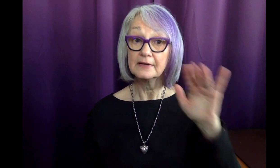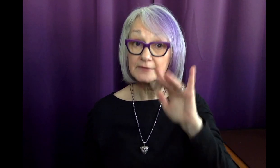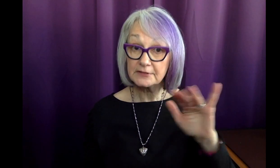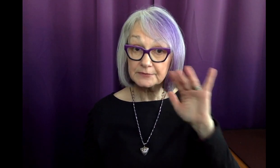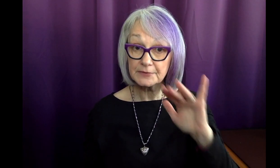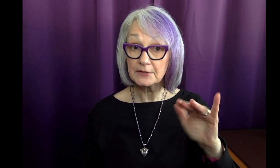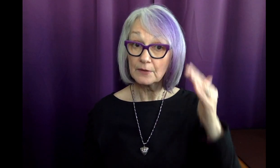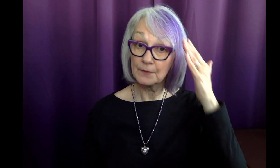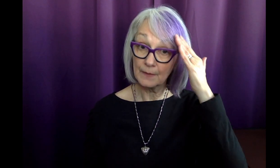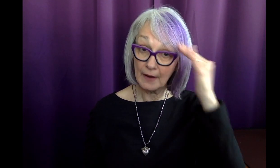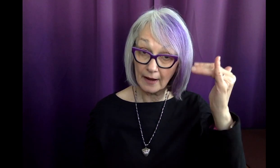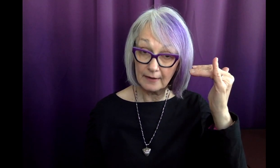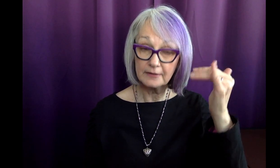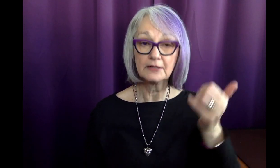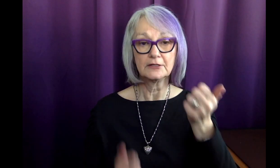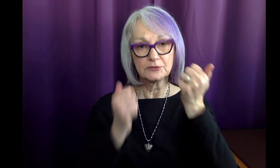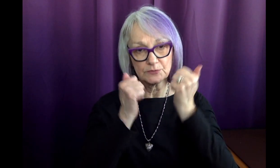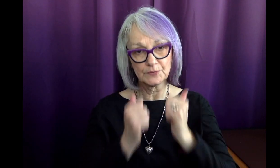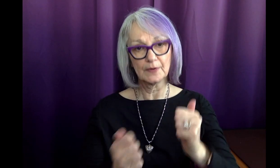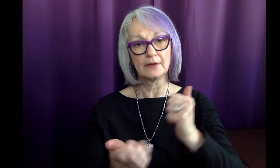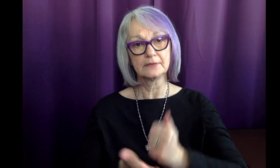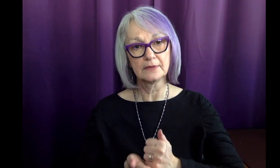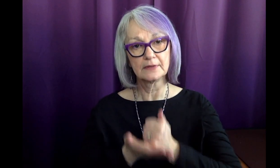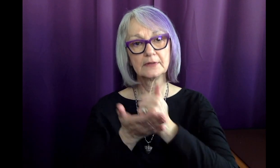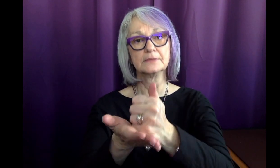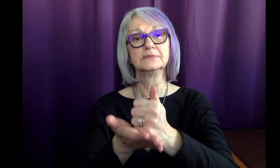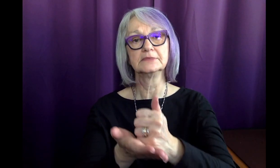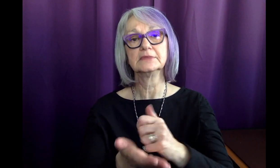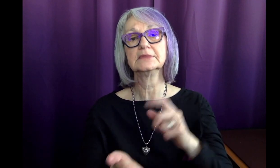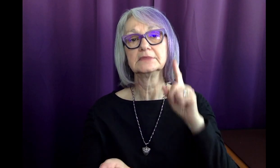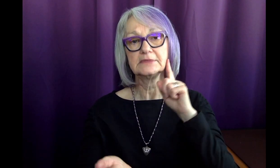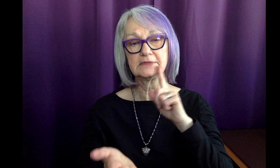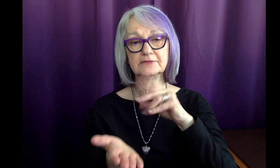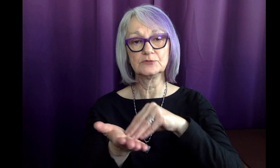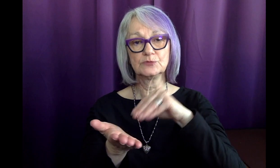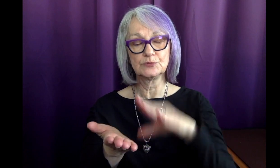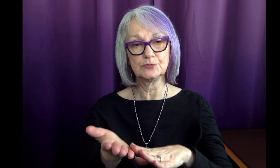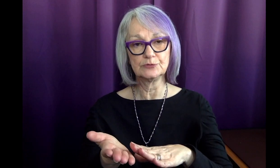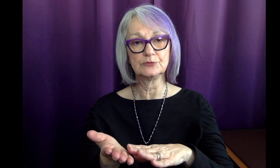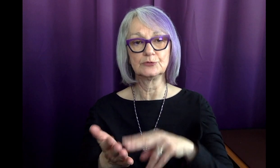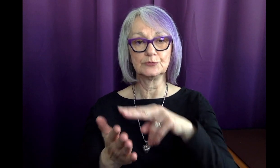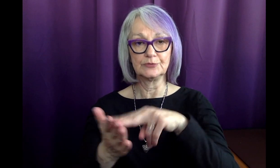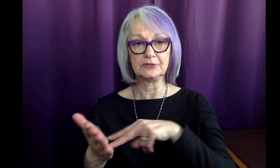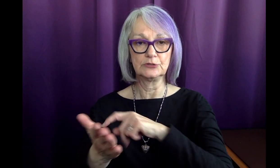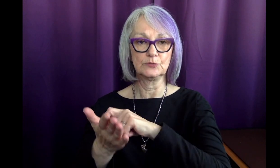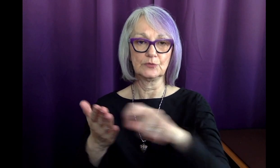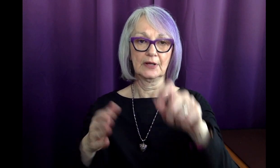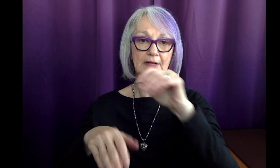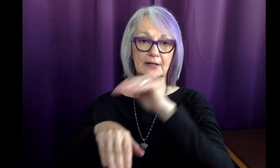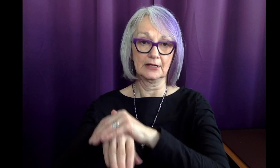It was believed that fingerspelling would help improve reading and writing